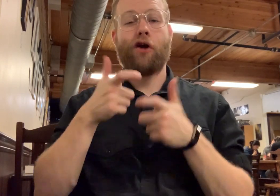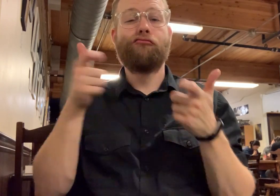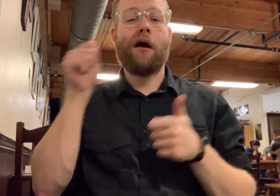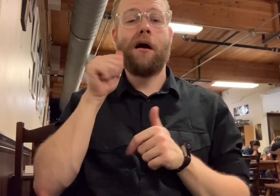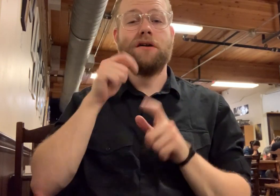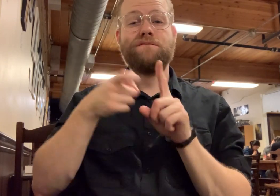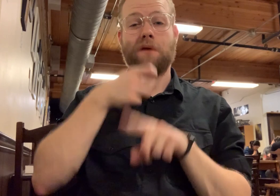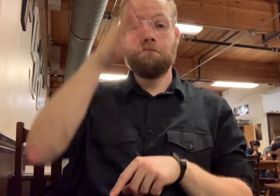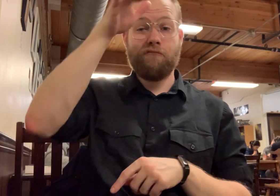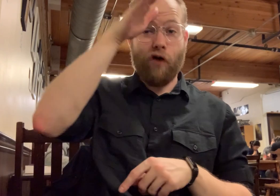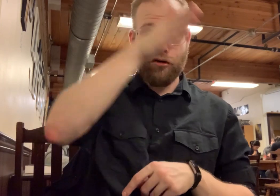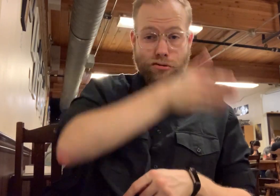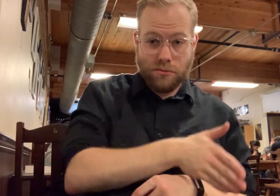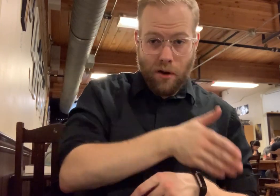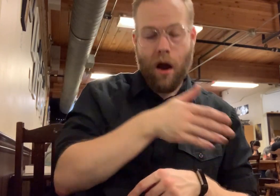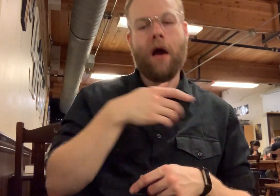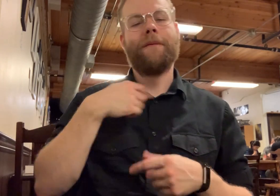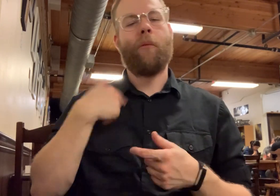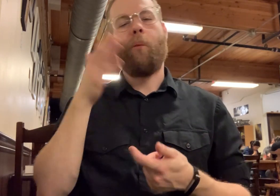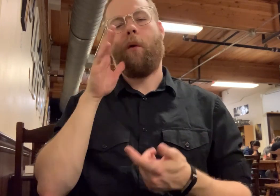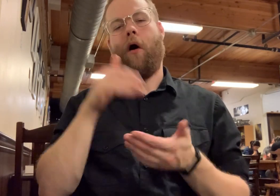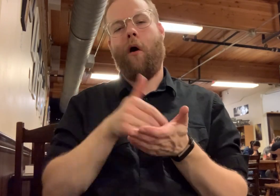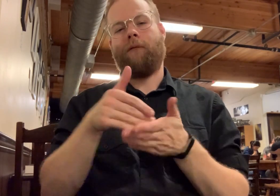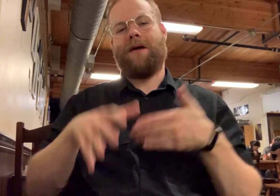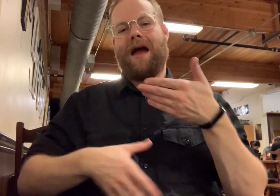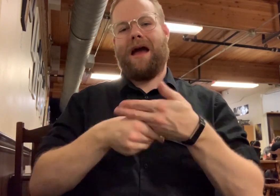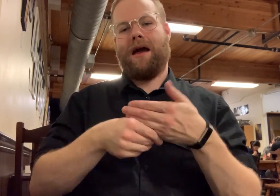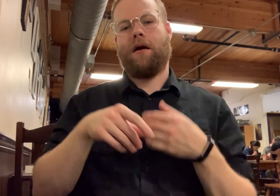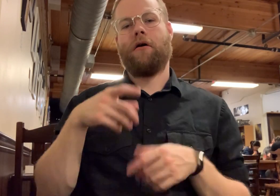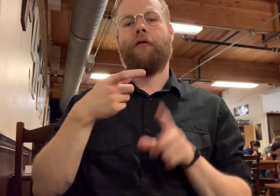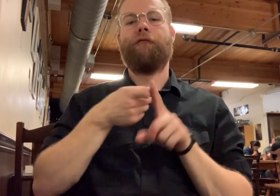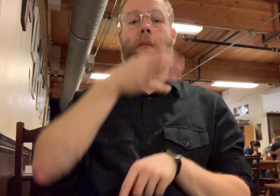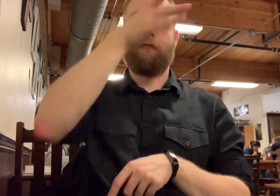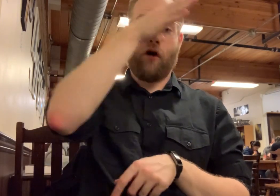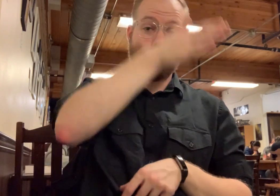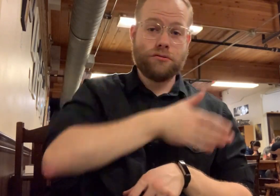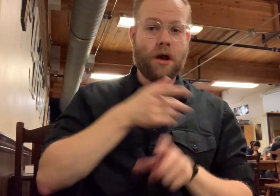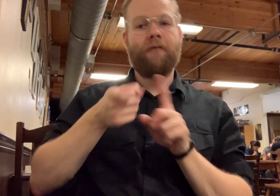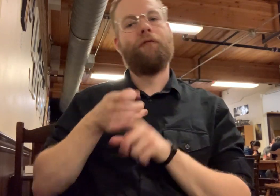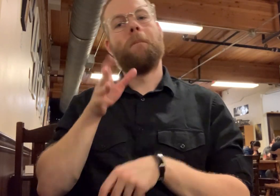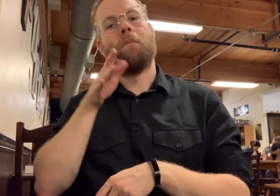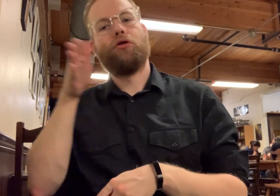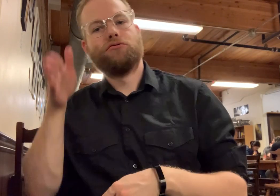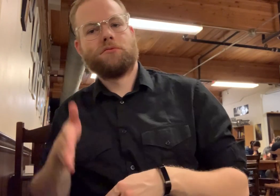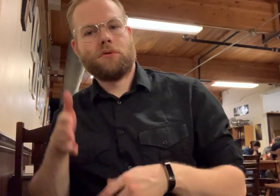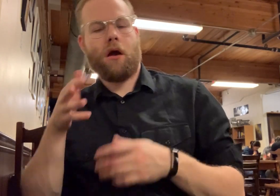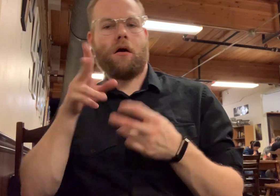My great-aunt from my father's side. We will often add from father's side, from mother's side.